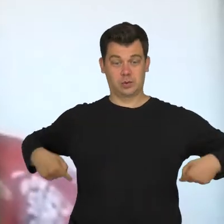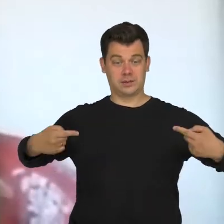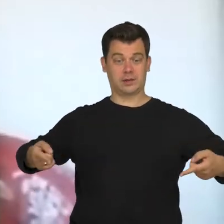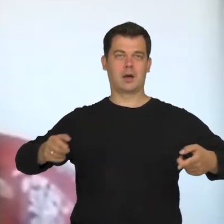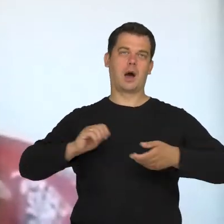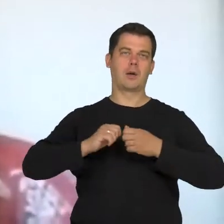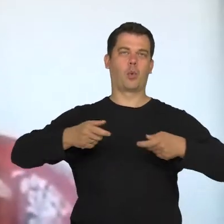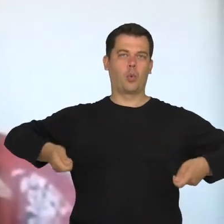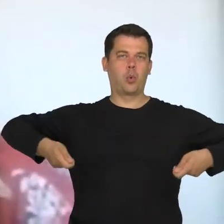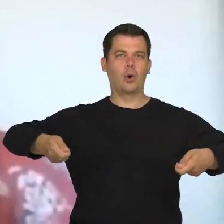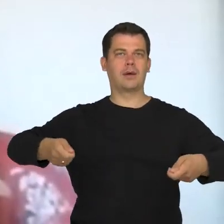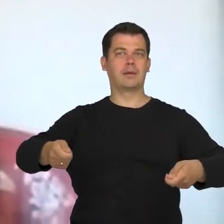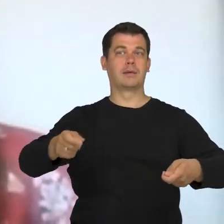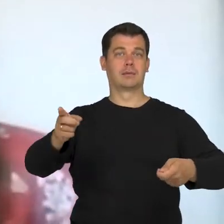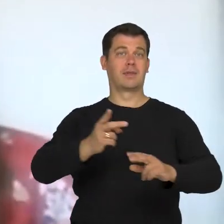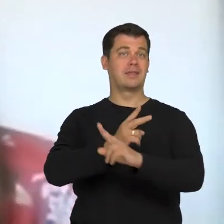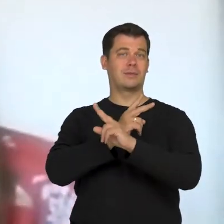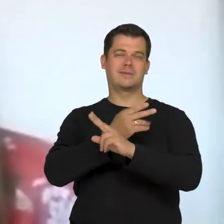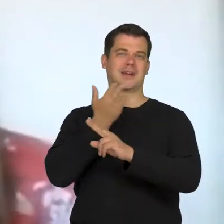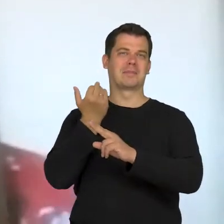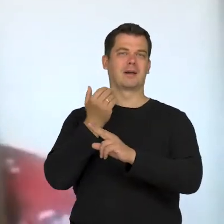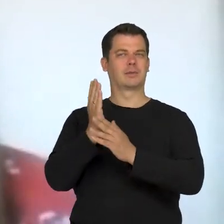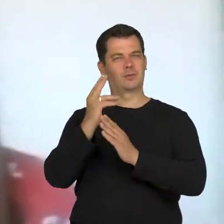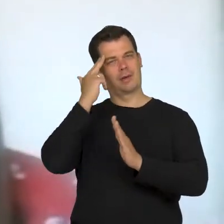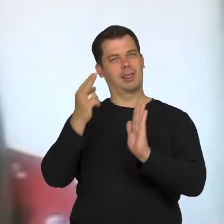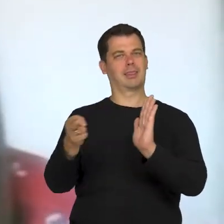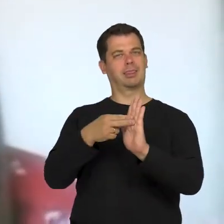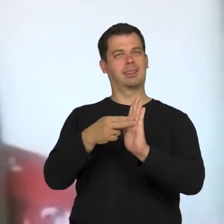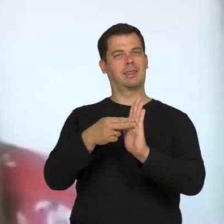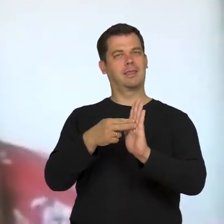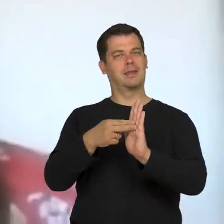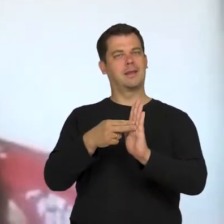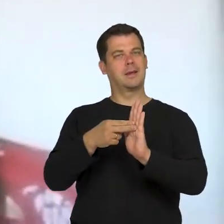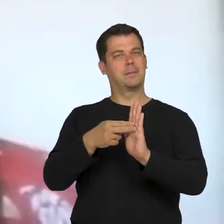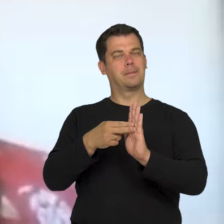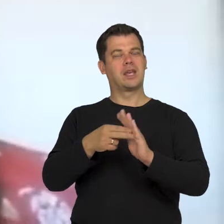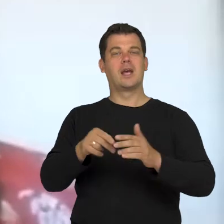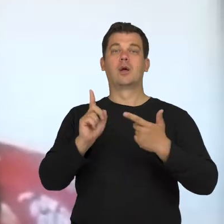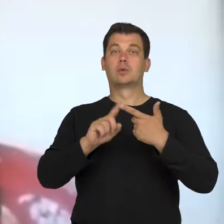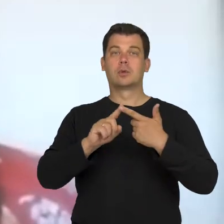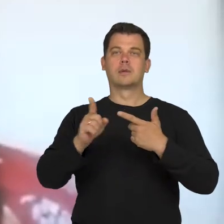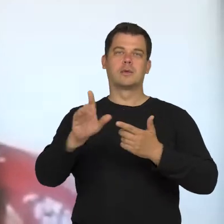or anything else is really neutral and we can keep playing. Another problem lies in the theatrical school